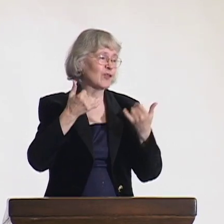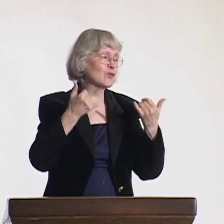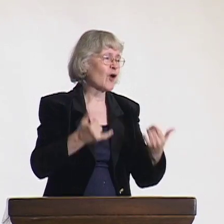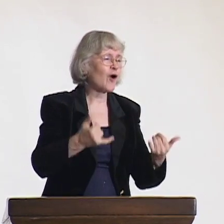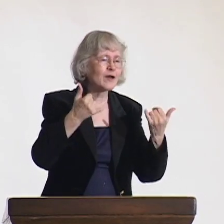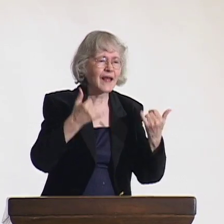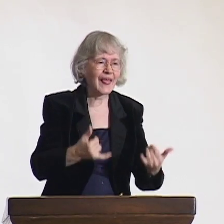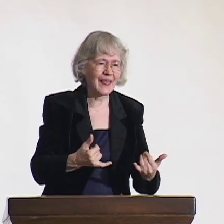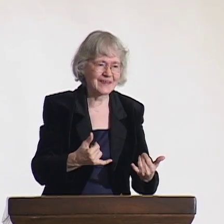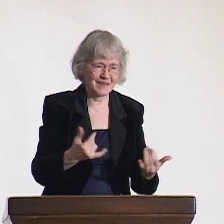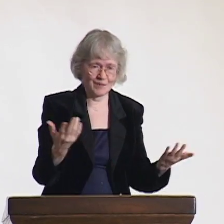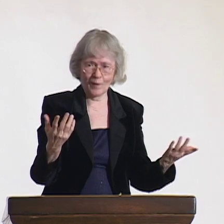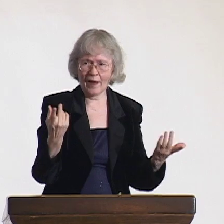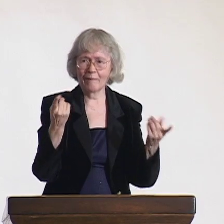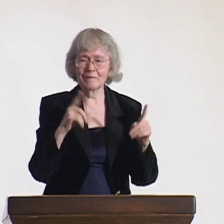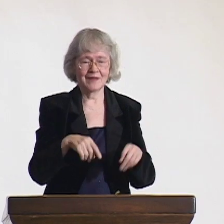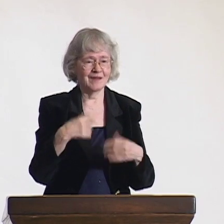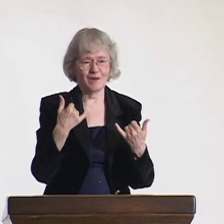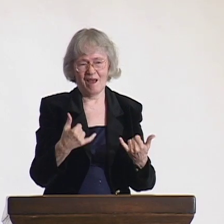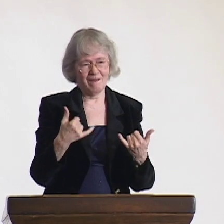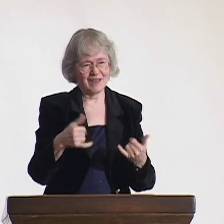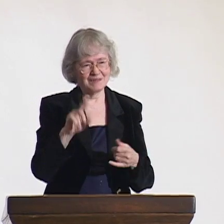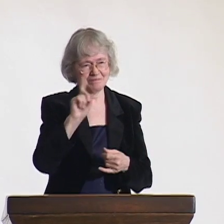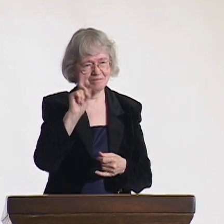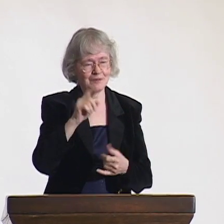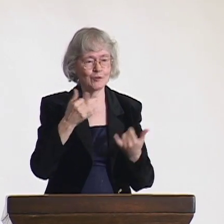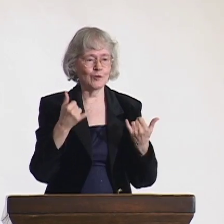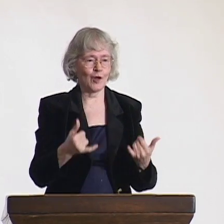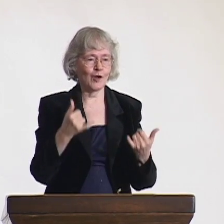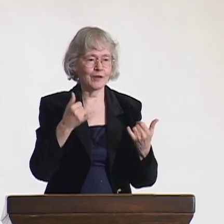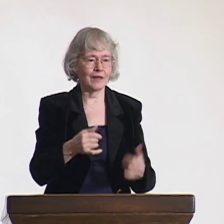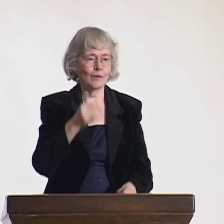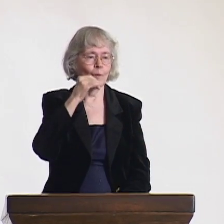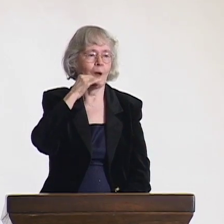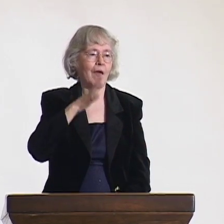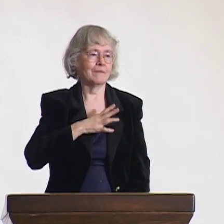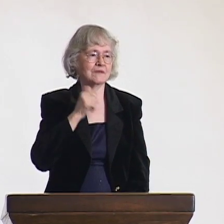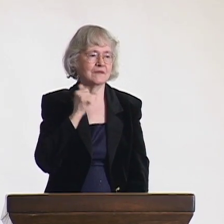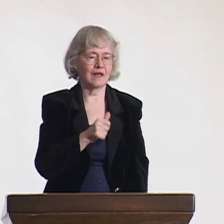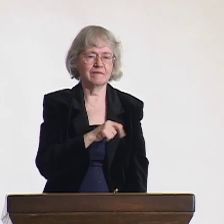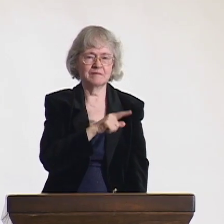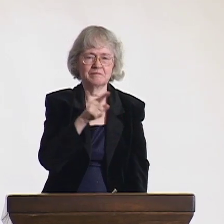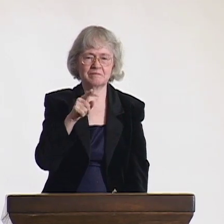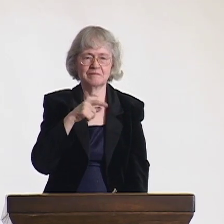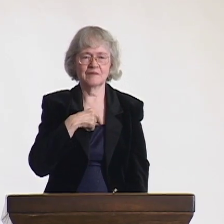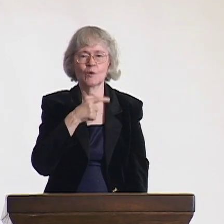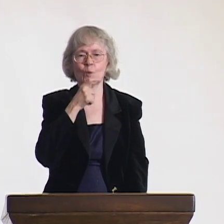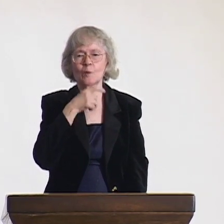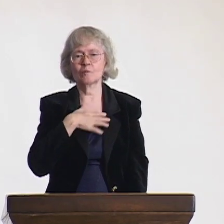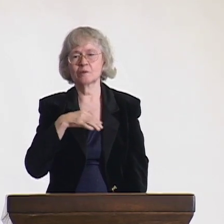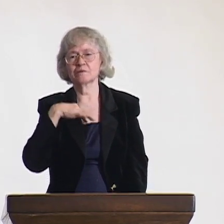but today the power has shifted. This is a wonderful thing, to see the tradition shift